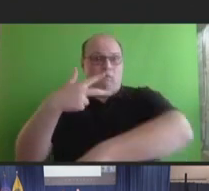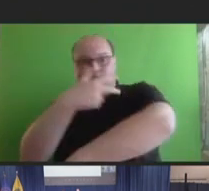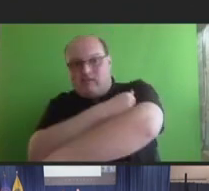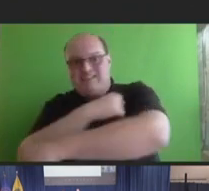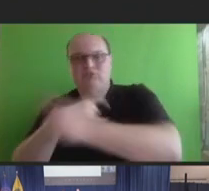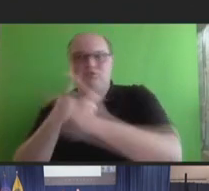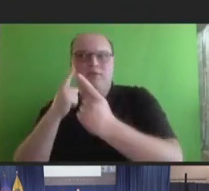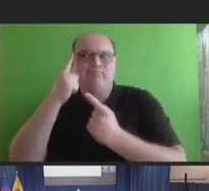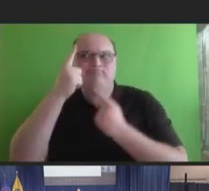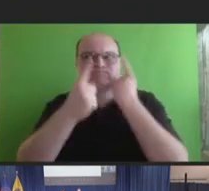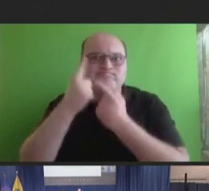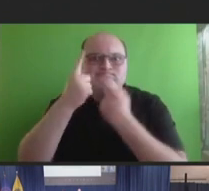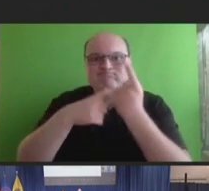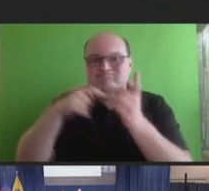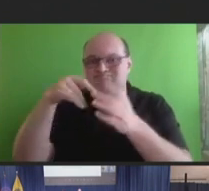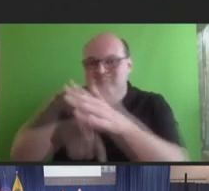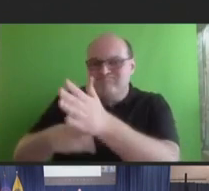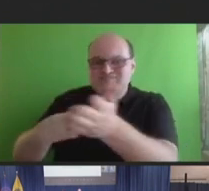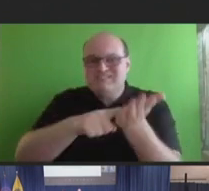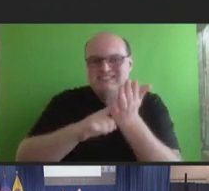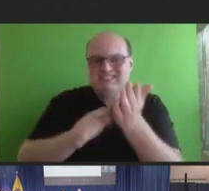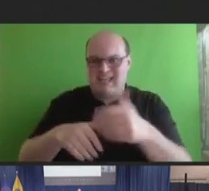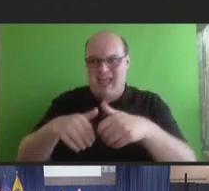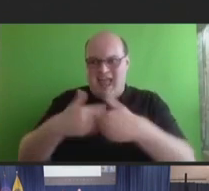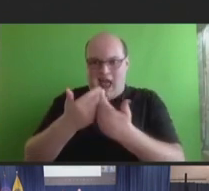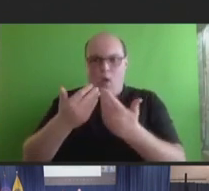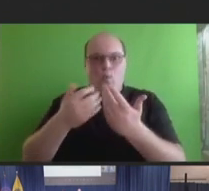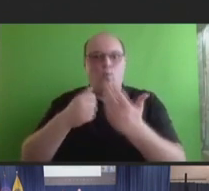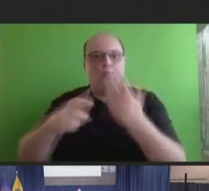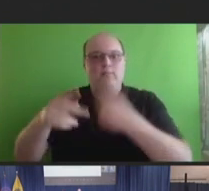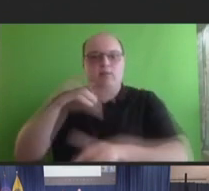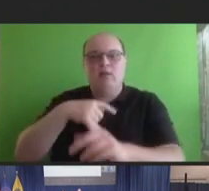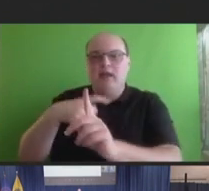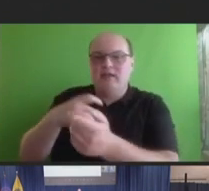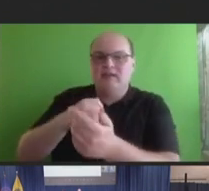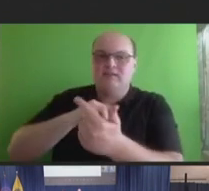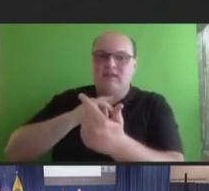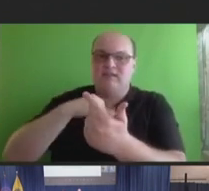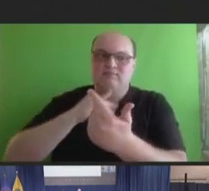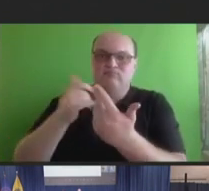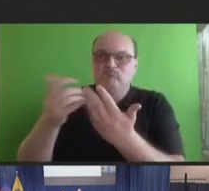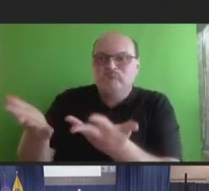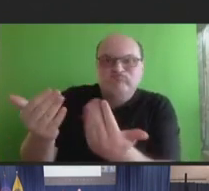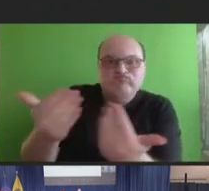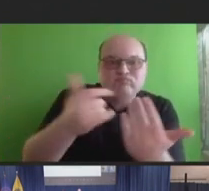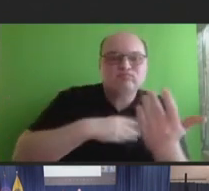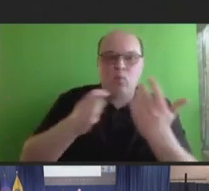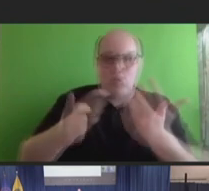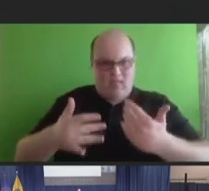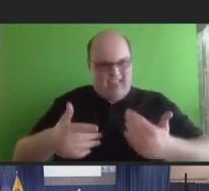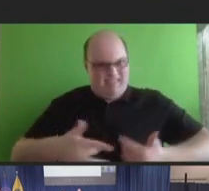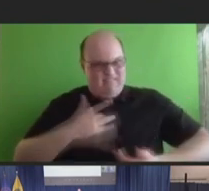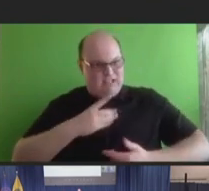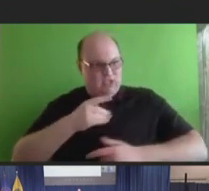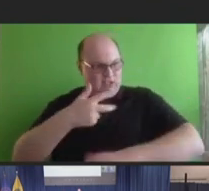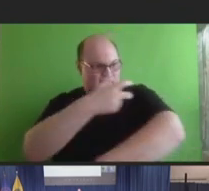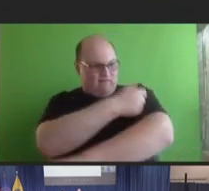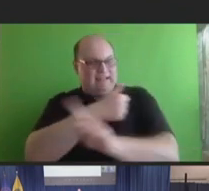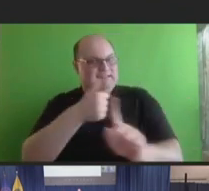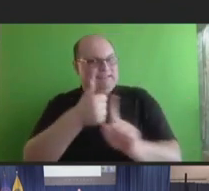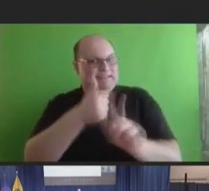how do we really get folks back engaged into feeling those vaccines, especially our COVID